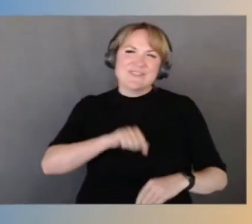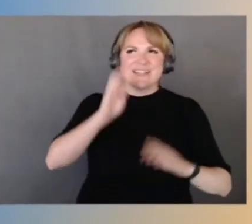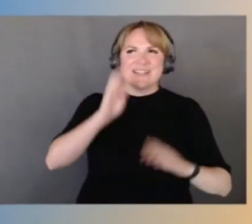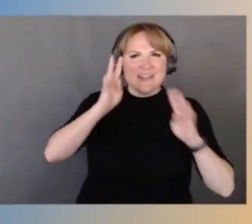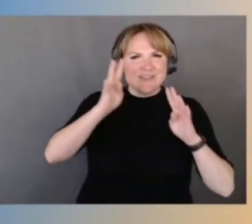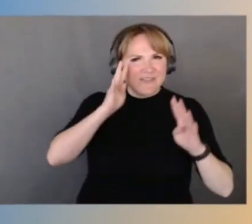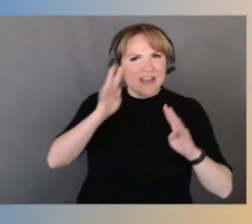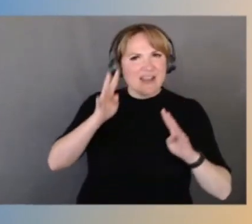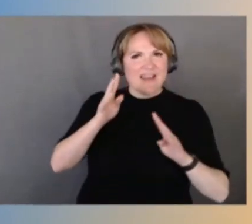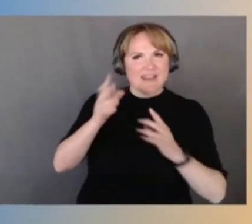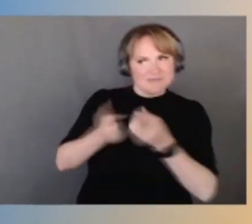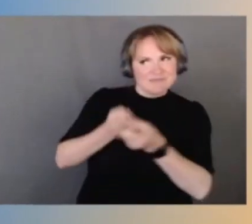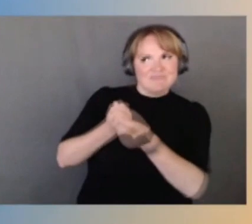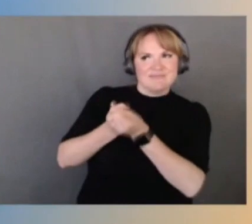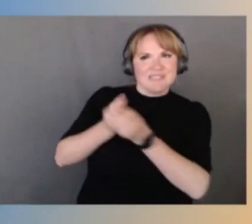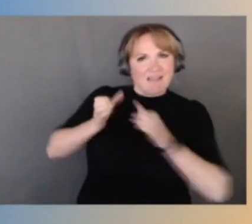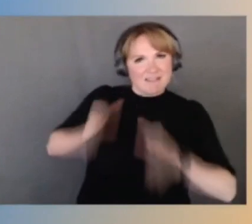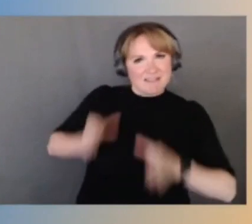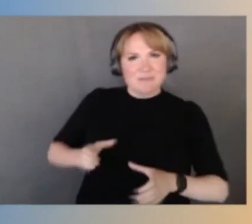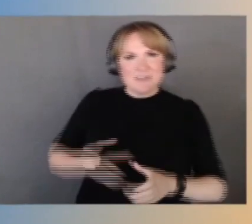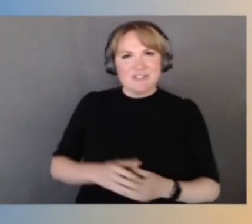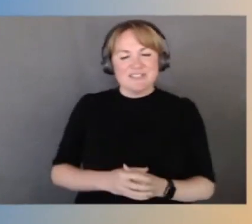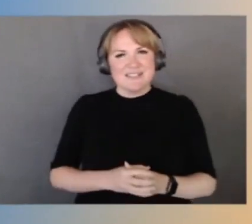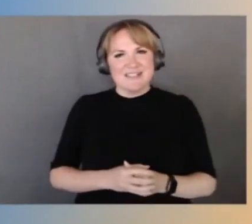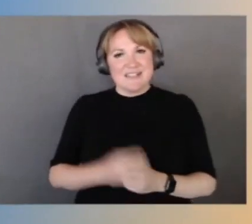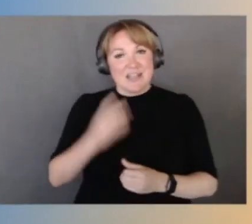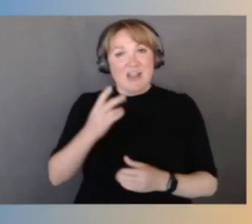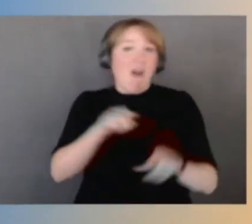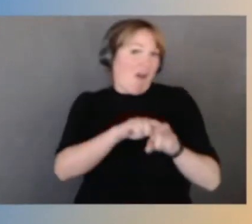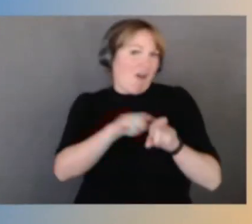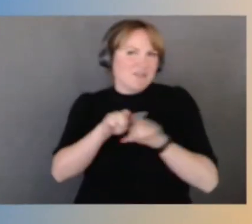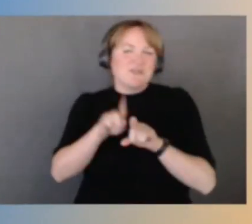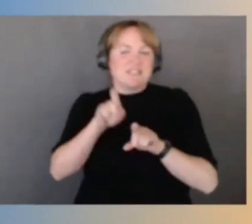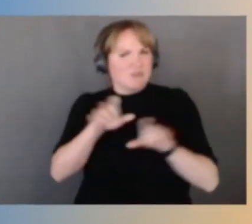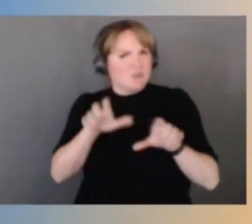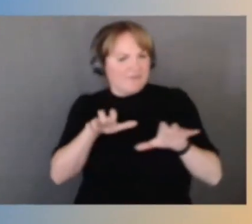you saw how fast we like to do it. And something that struck me was the fact that